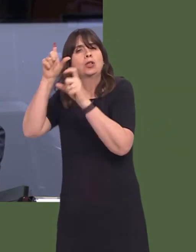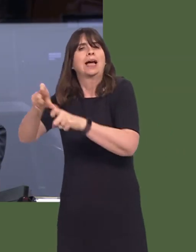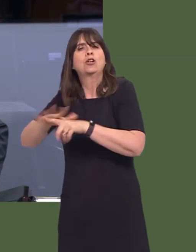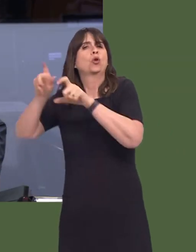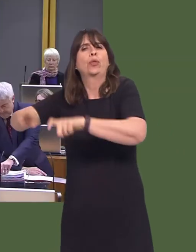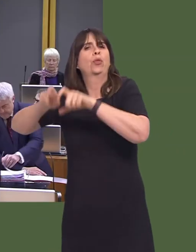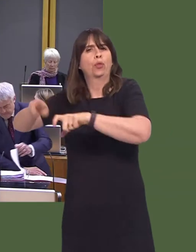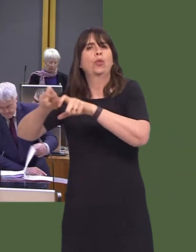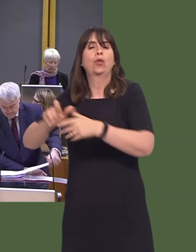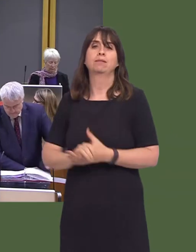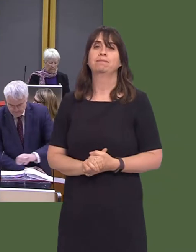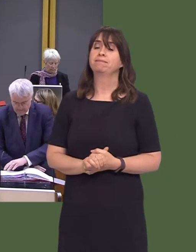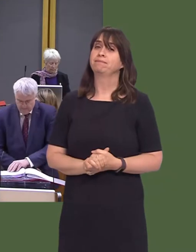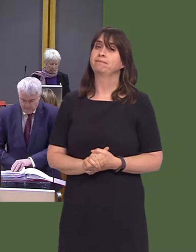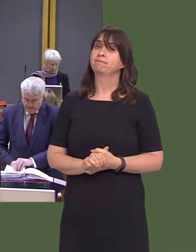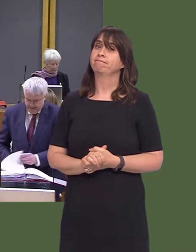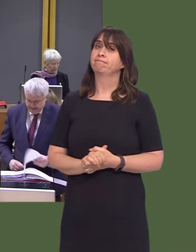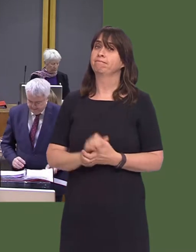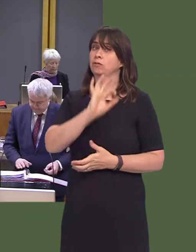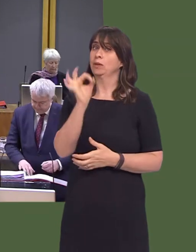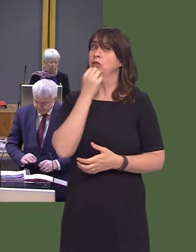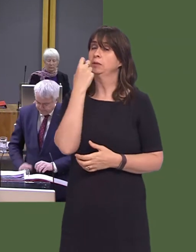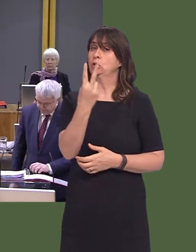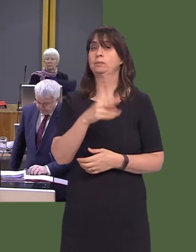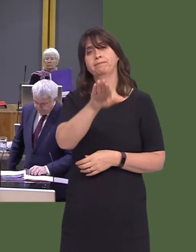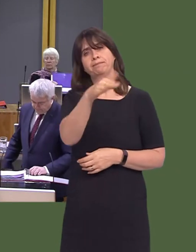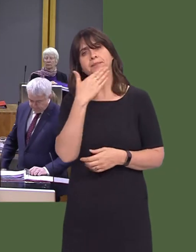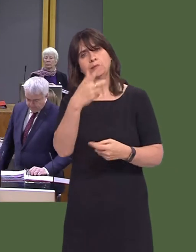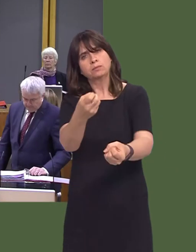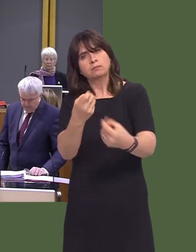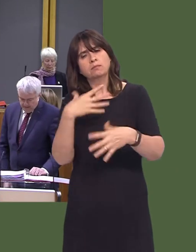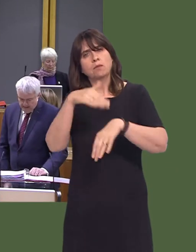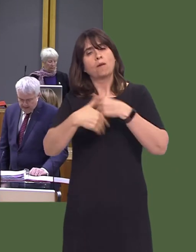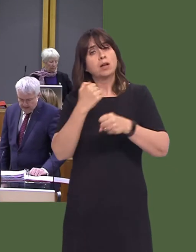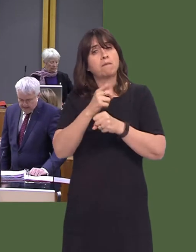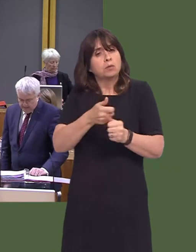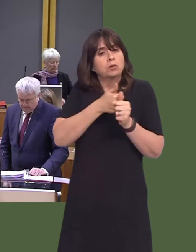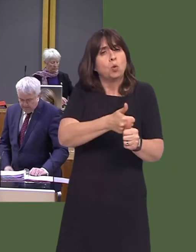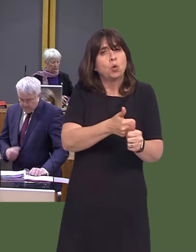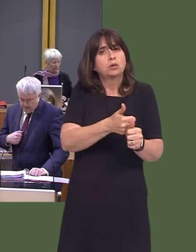Hefin David AM: 2. A wnaiff y Prif Weinidog ddatganiad am gefnogaeth Llywodraeth Cymru i adeiladwyr tai bach a chanolig eu maint? OAQ52054